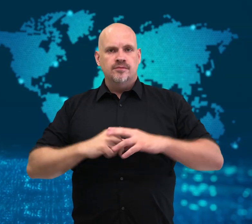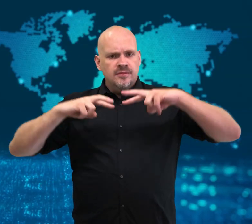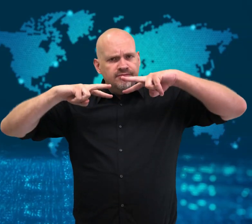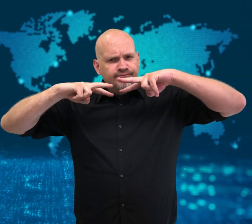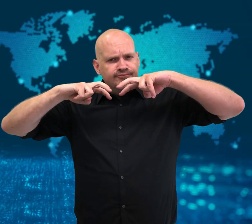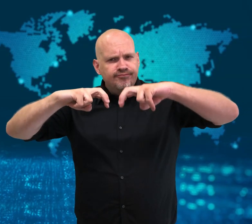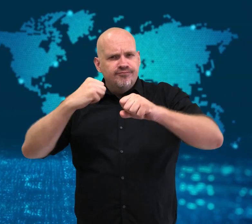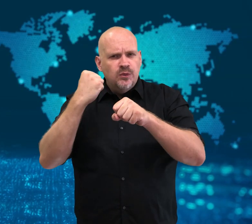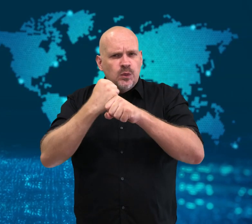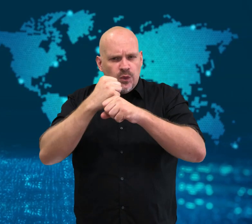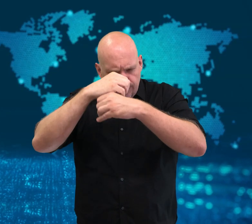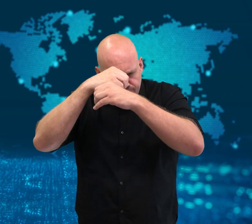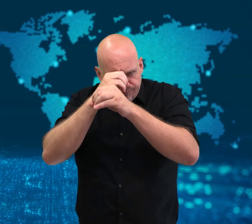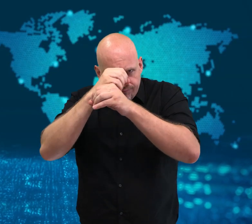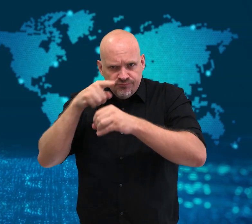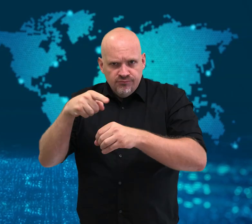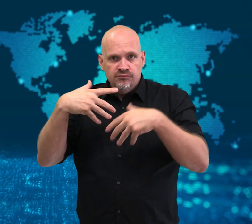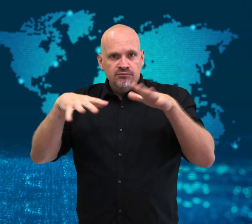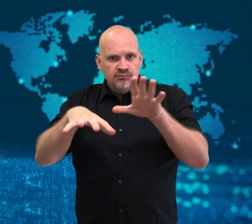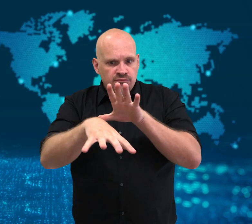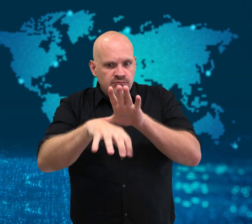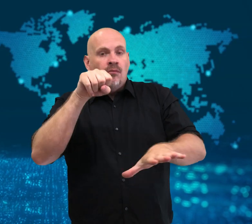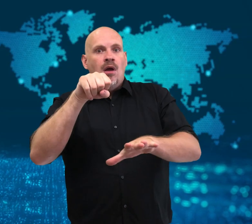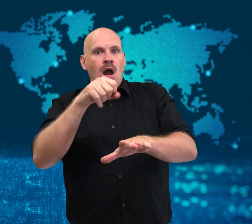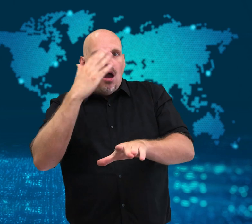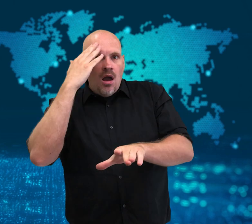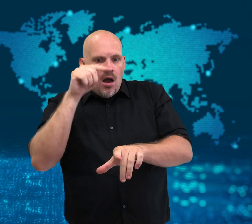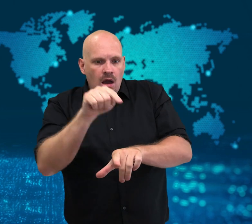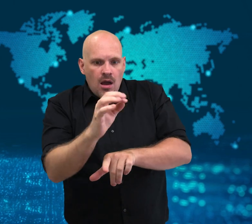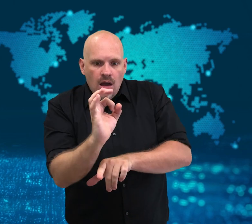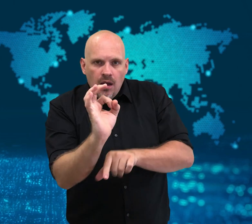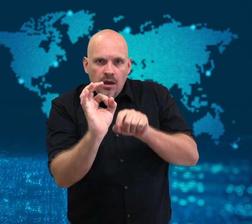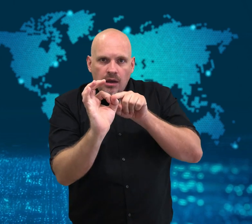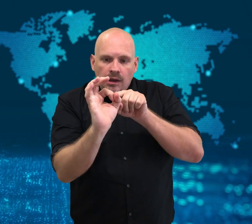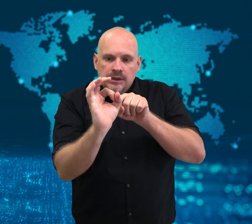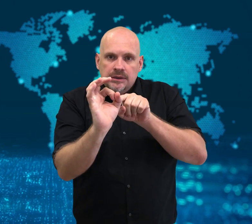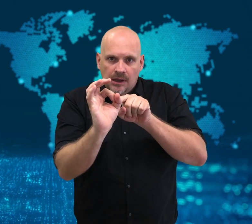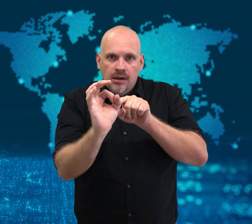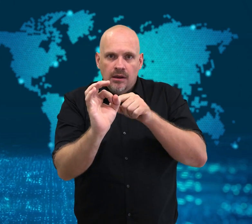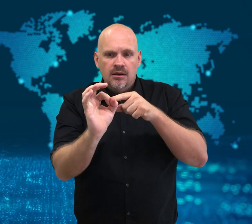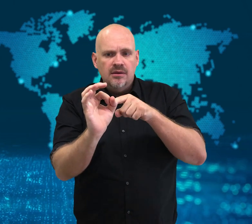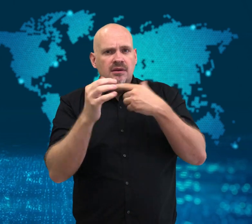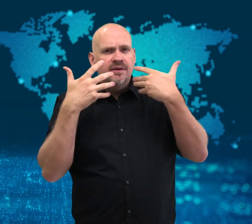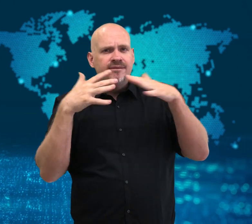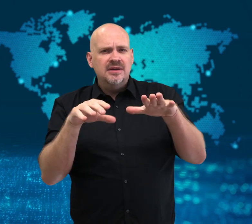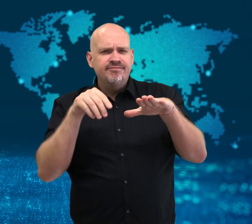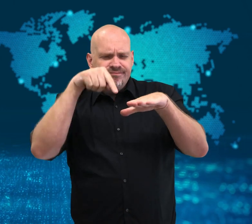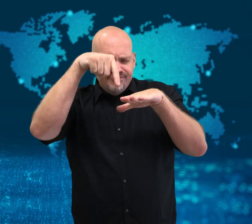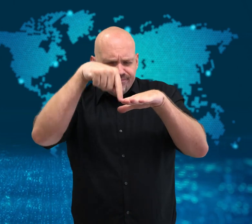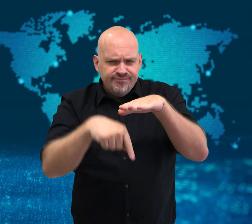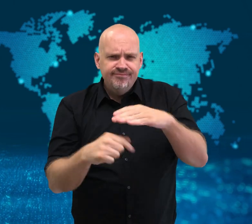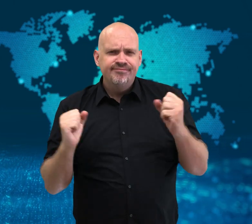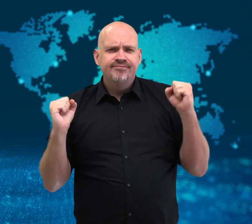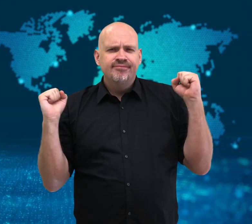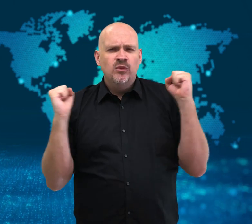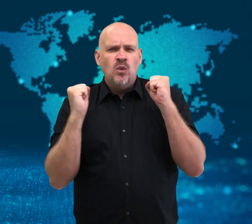[Gavin]: Researchers have identified a microscopic creature